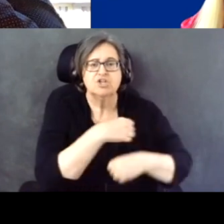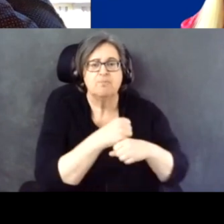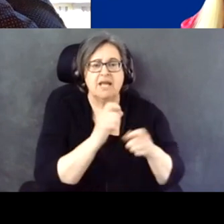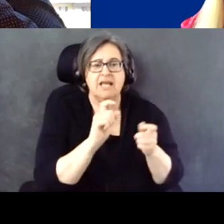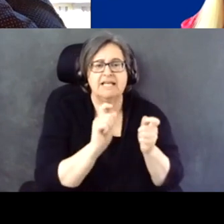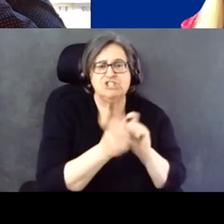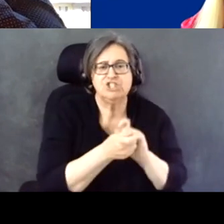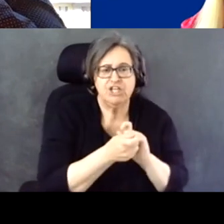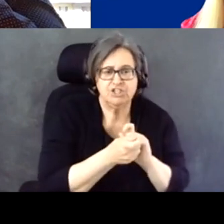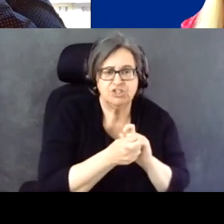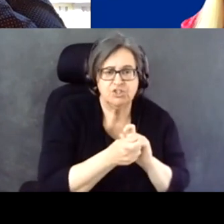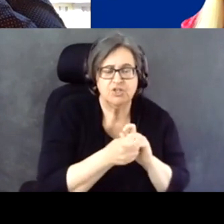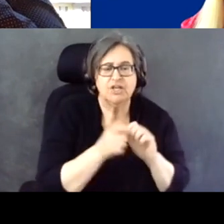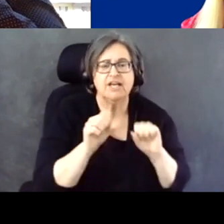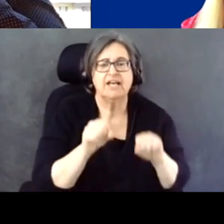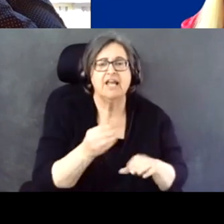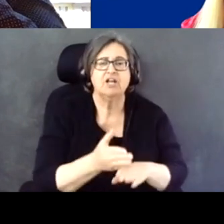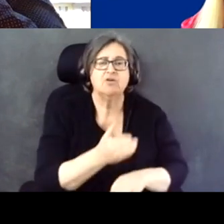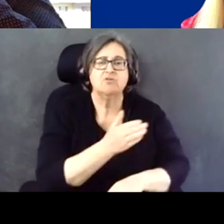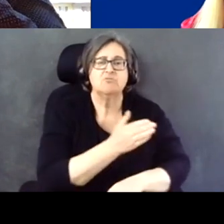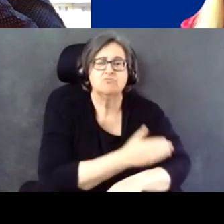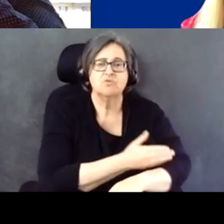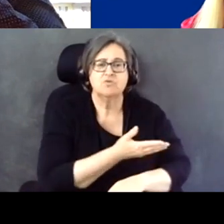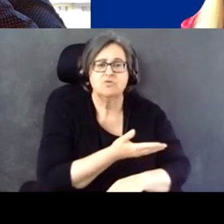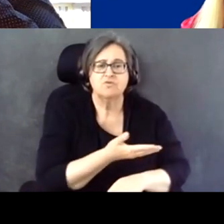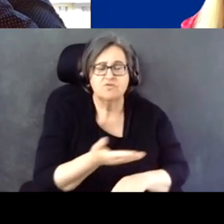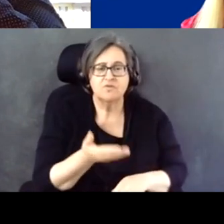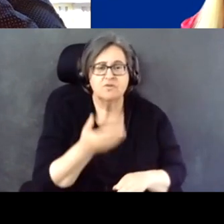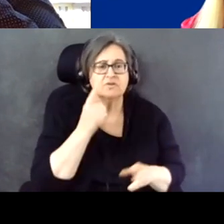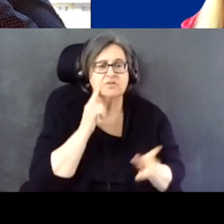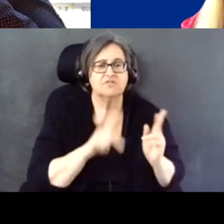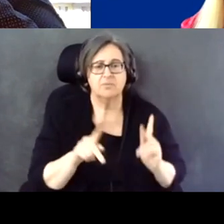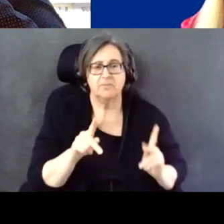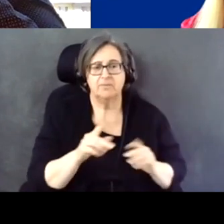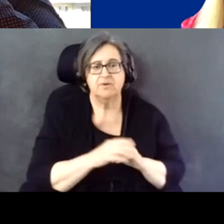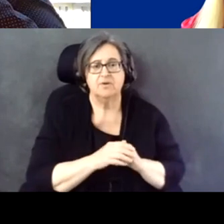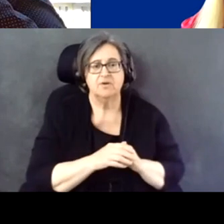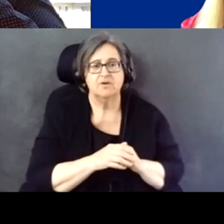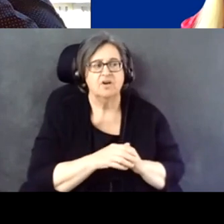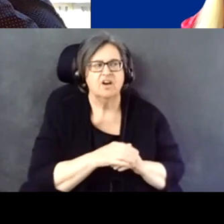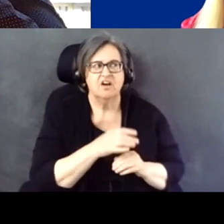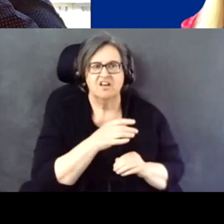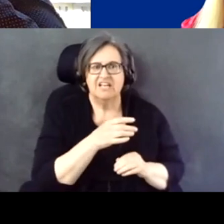could make things better for people is sometimes a new concept to people.